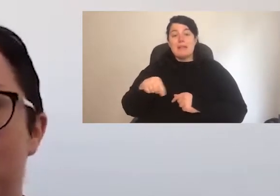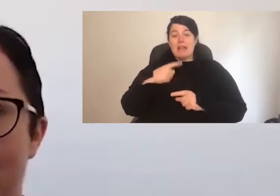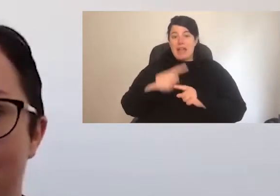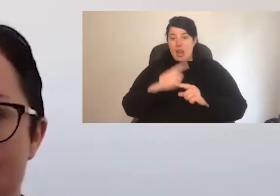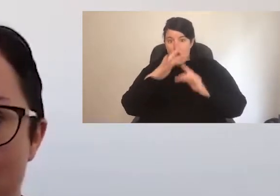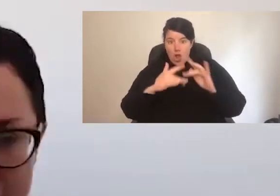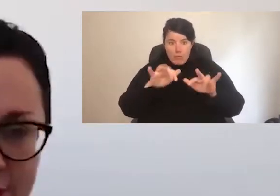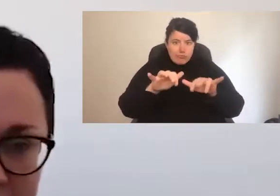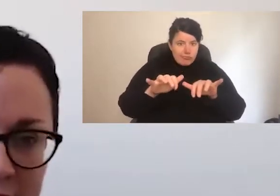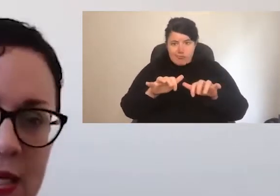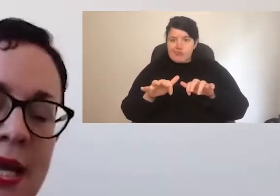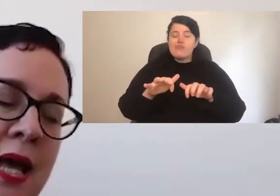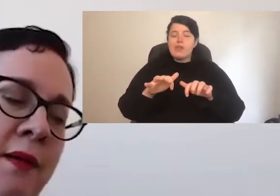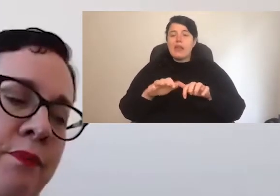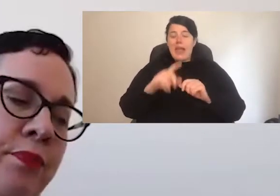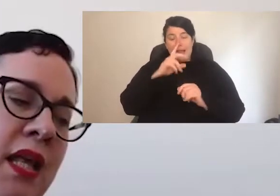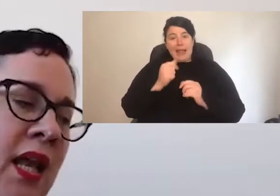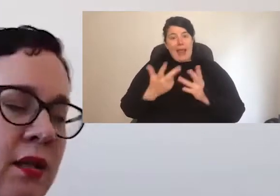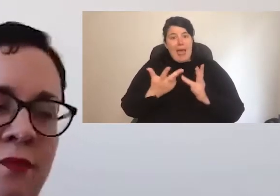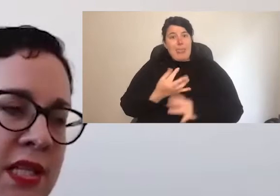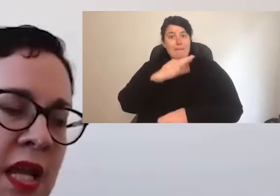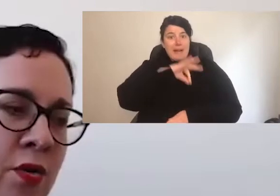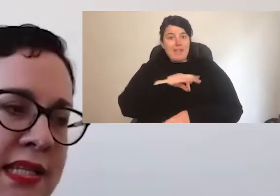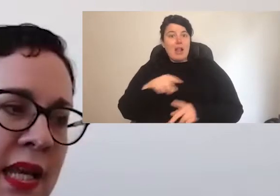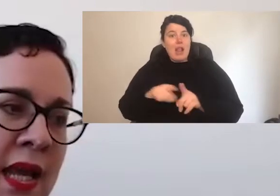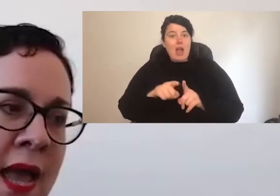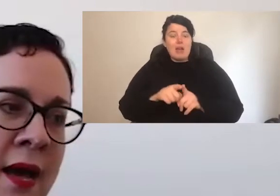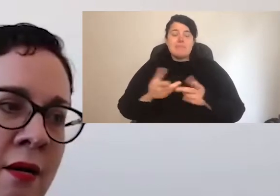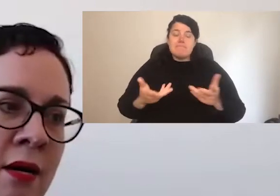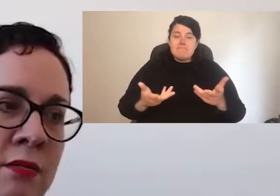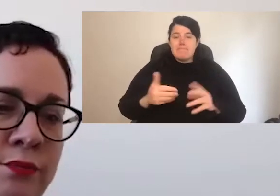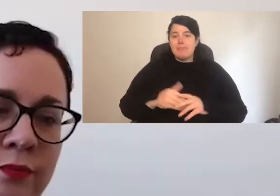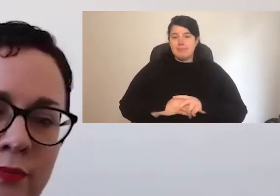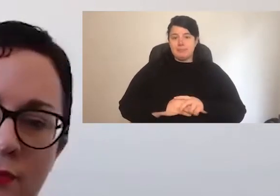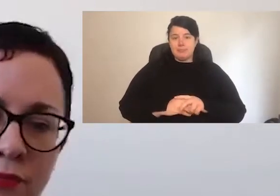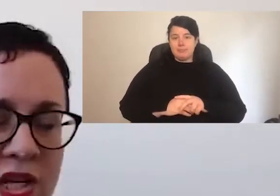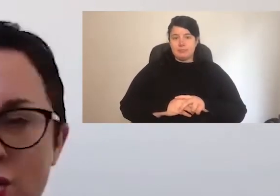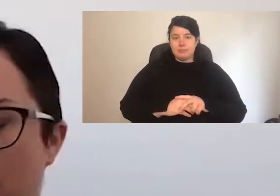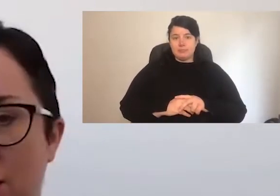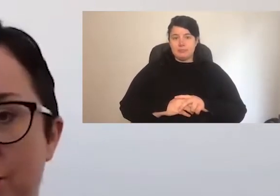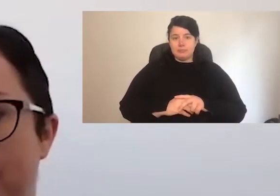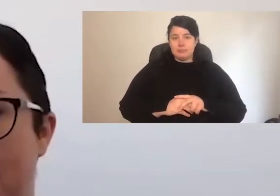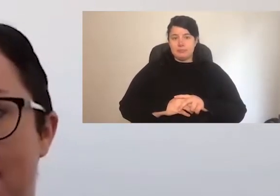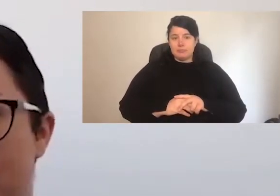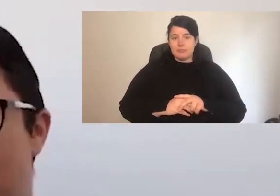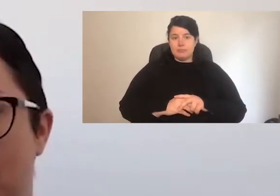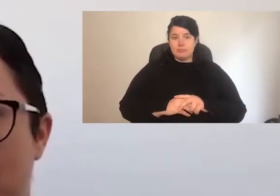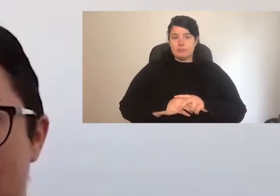have other benefits like obviously, increasing our regional, national,